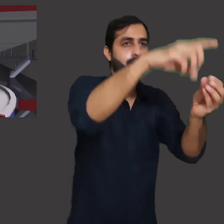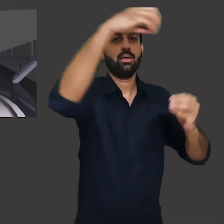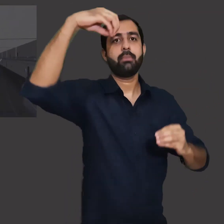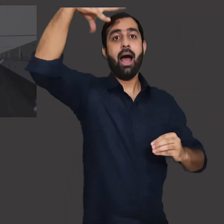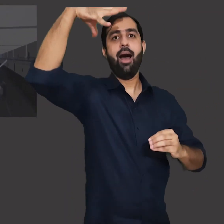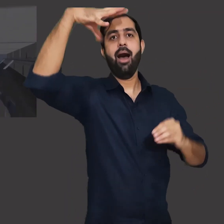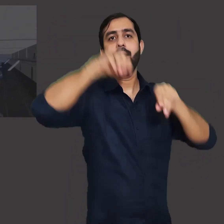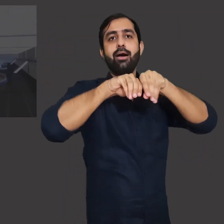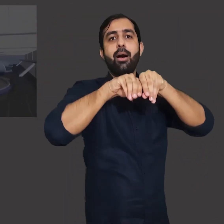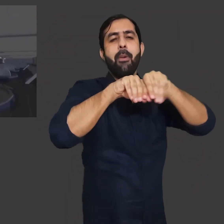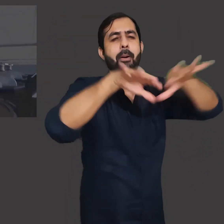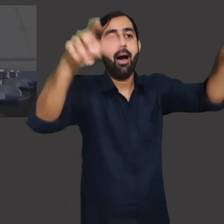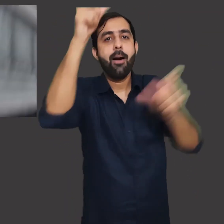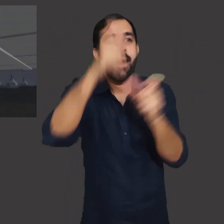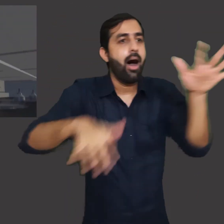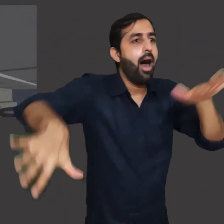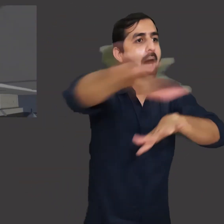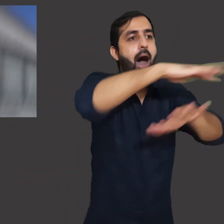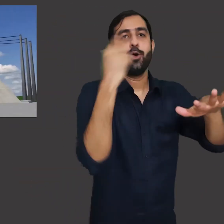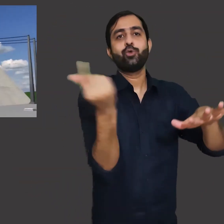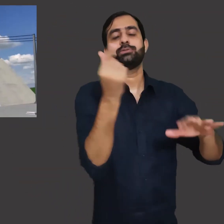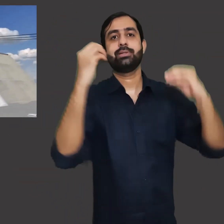which is supplied in the cities for human consumption.